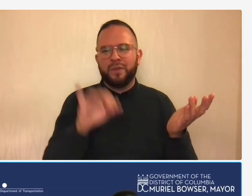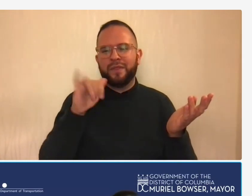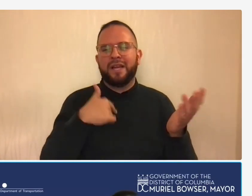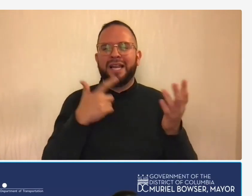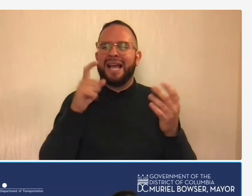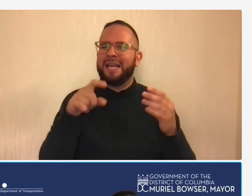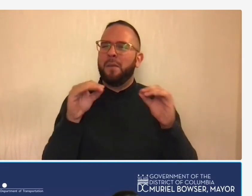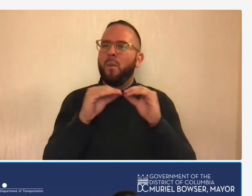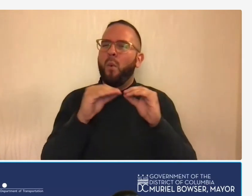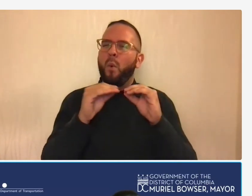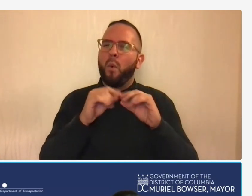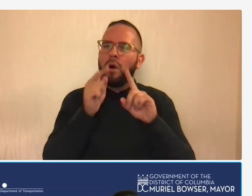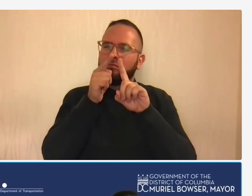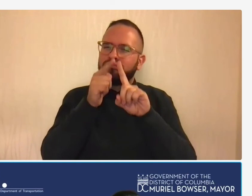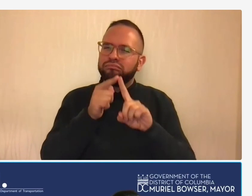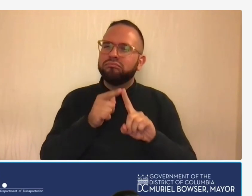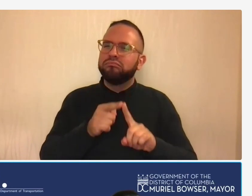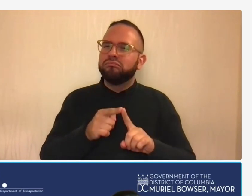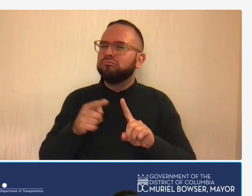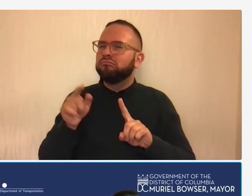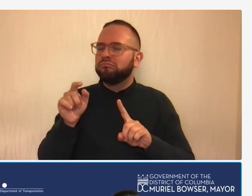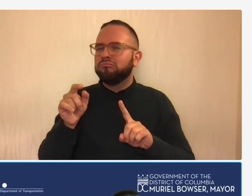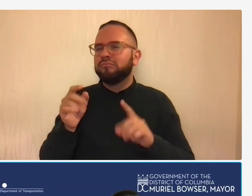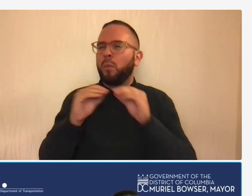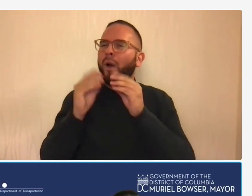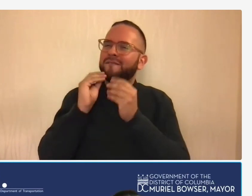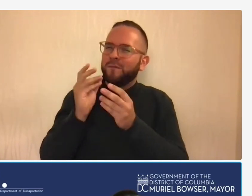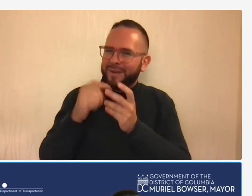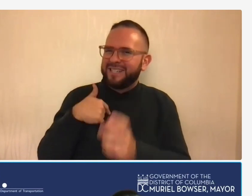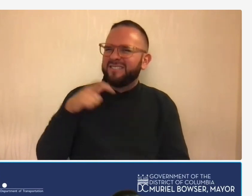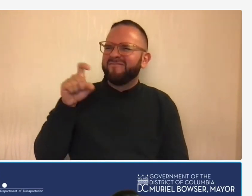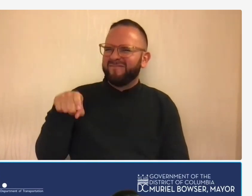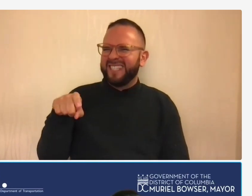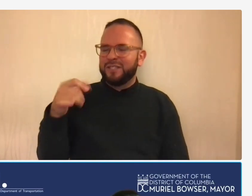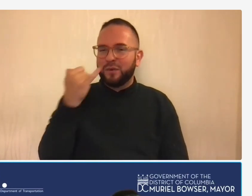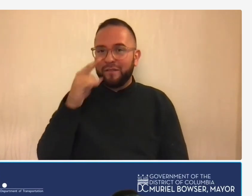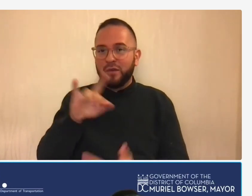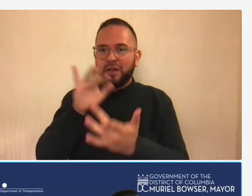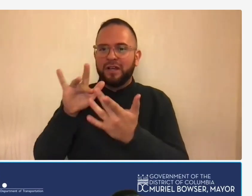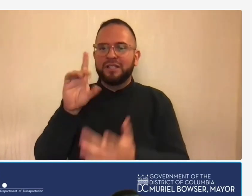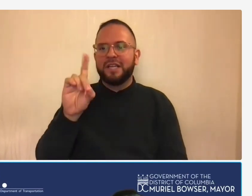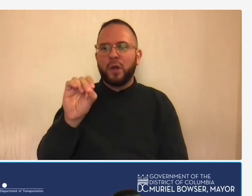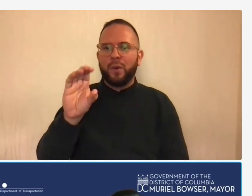to get a little bit more of information on that so if you contact the doacd with some more details or